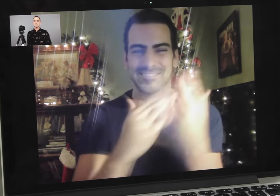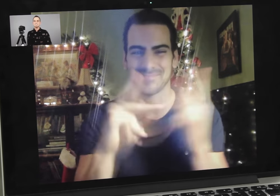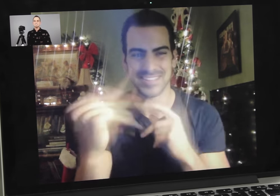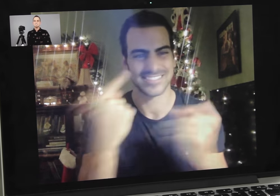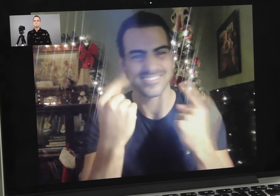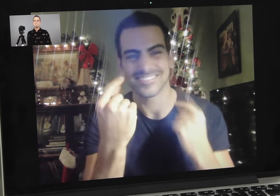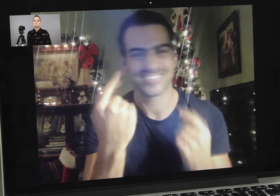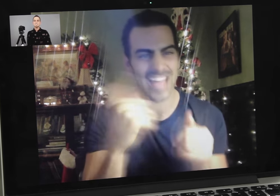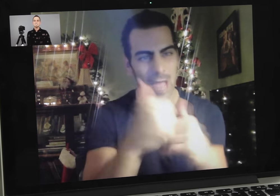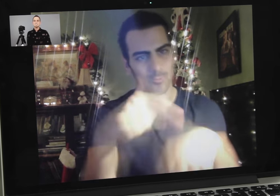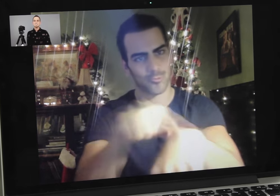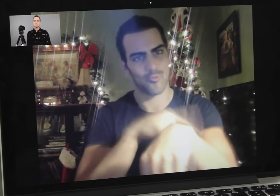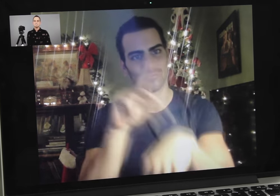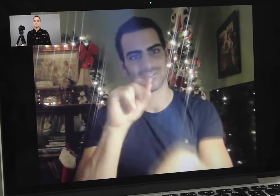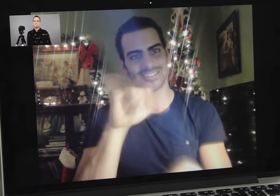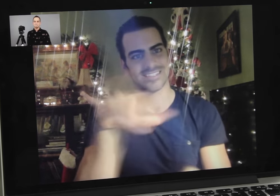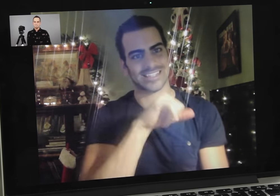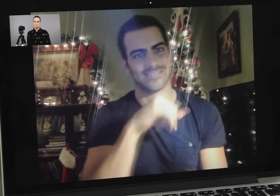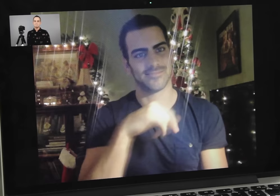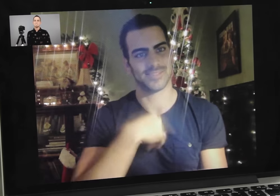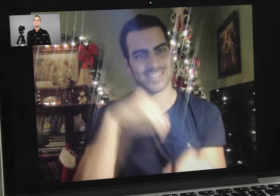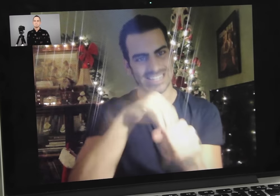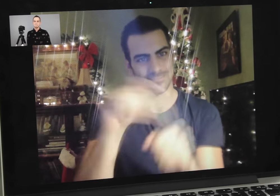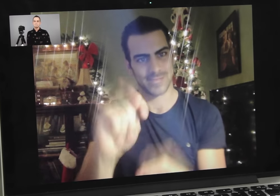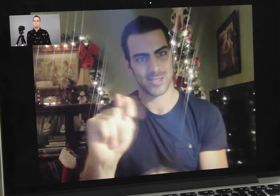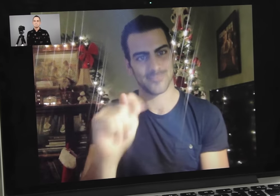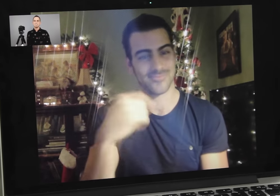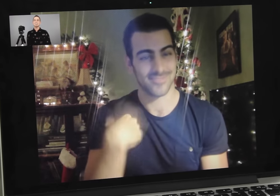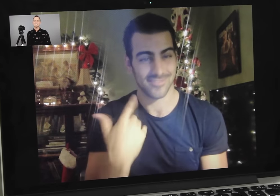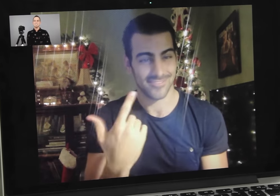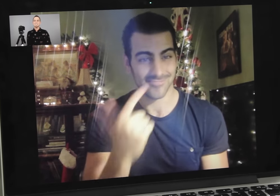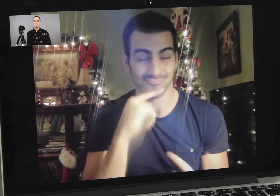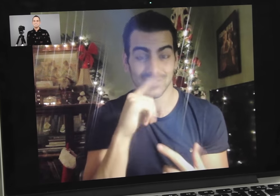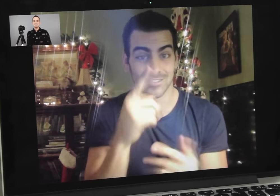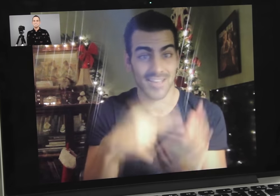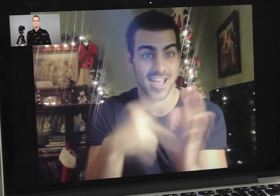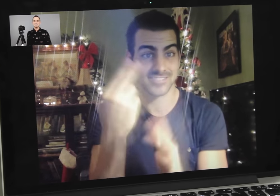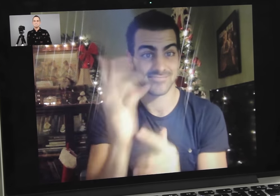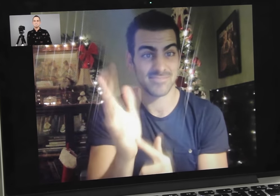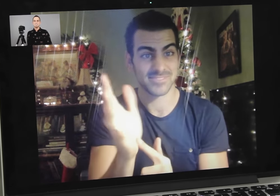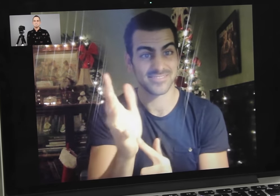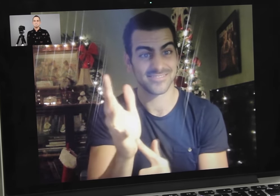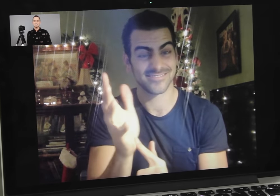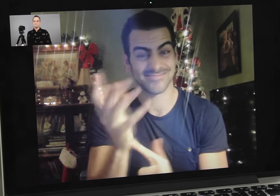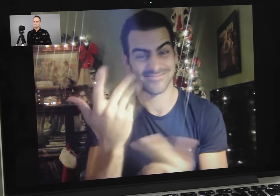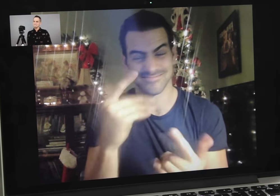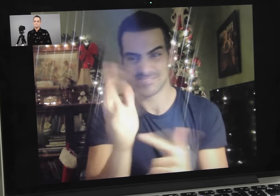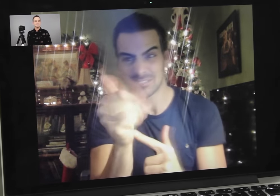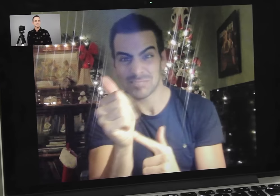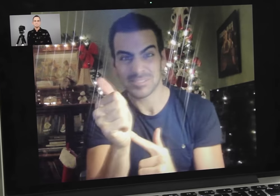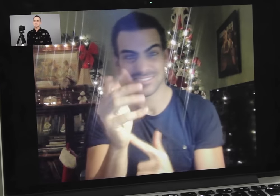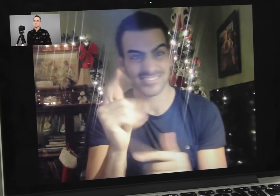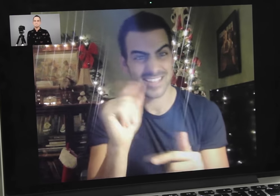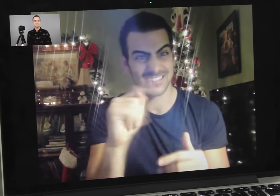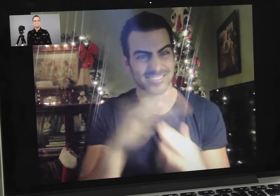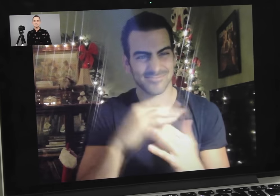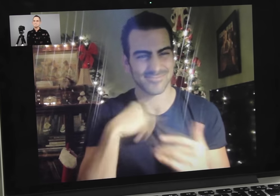Nyle: People’ve been asking me that — how long does it take me to get ready in the bathroom? Honestly, just five minutes. Maybe ten minutes, tops.